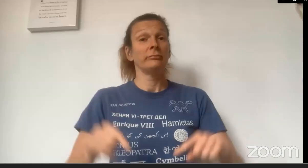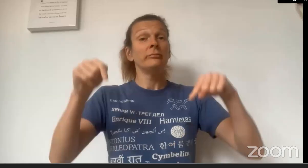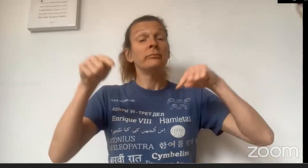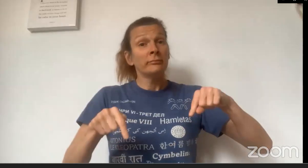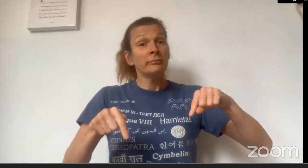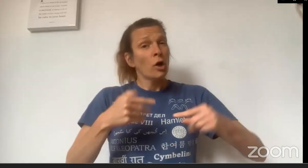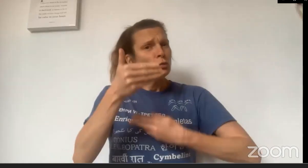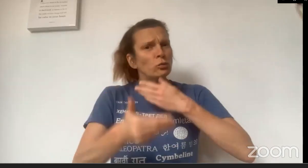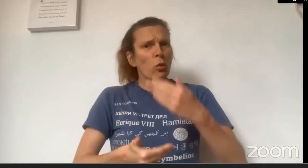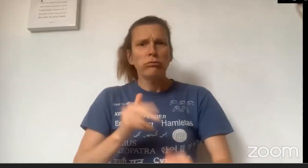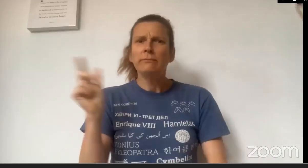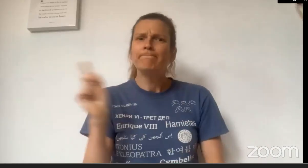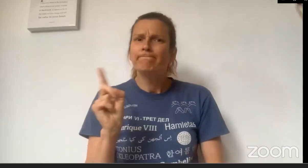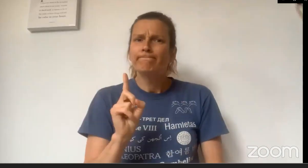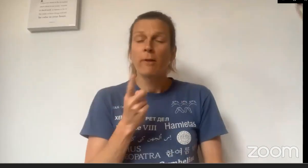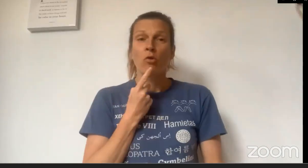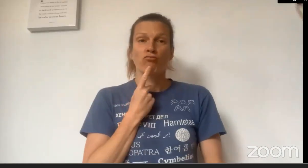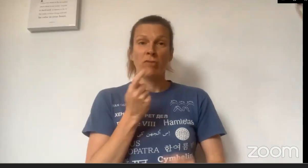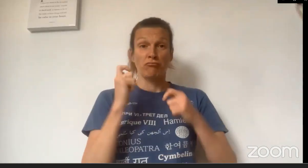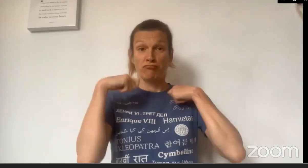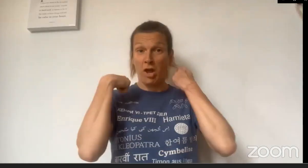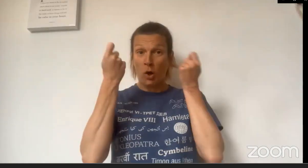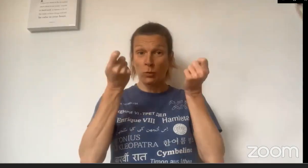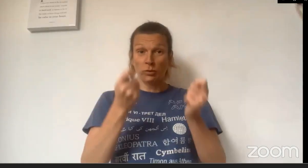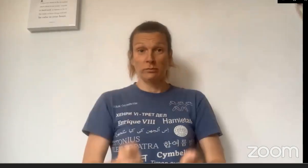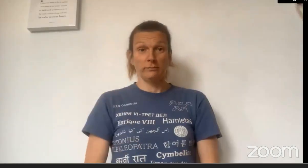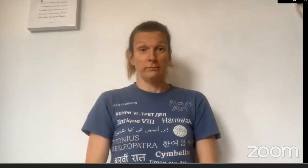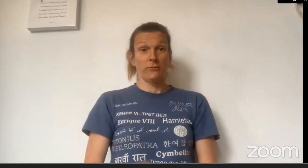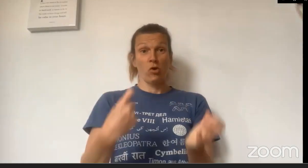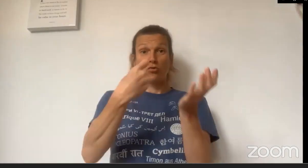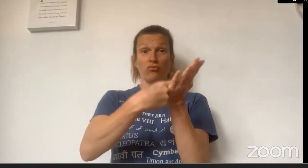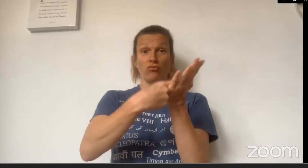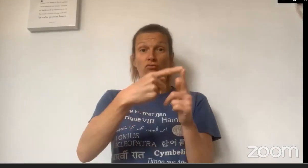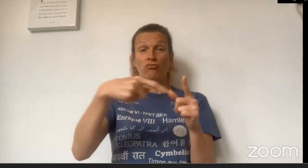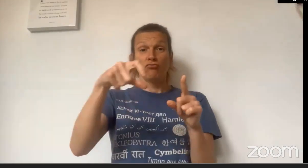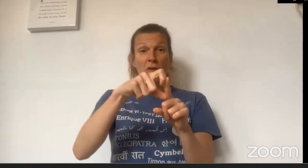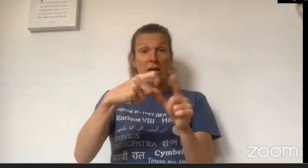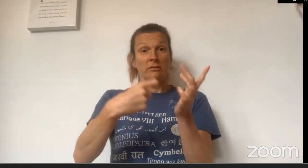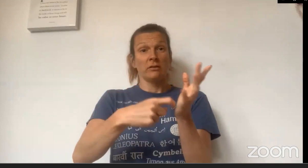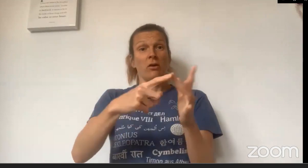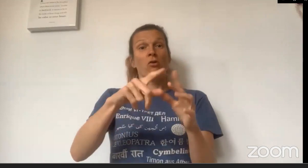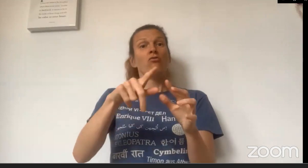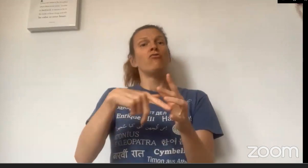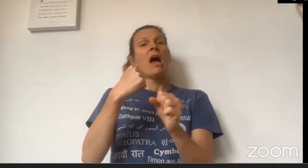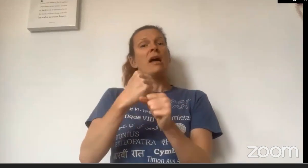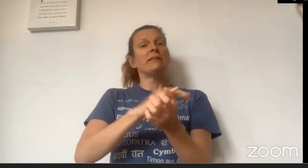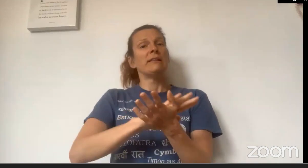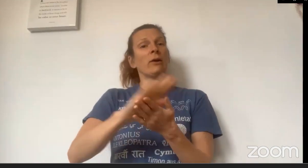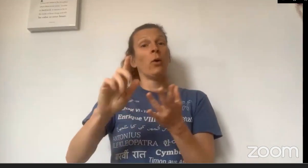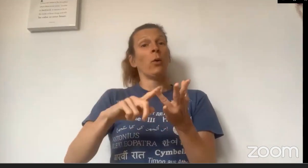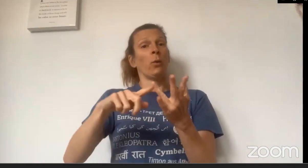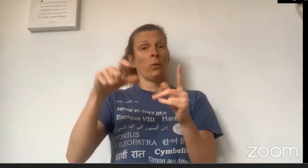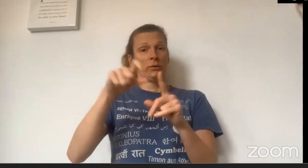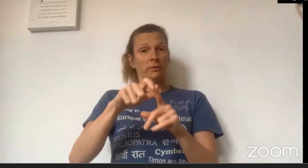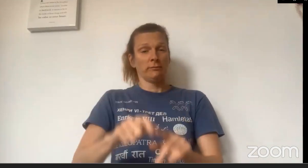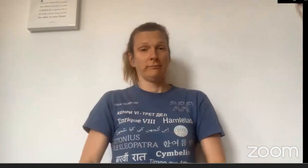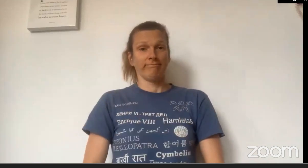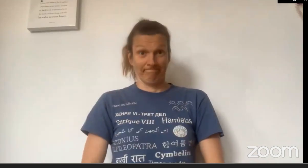This is the story of Little Red Riding Hood.